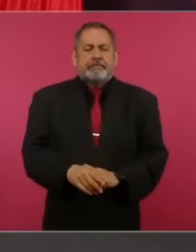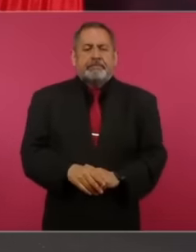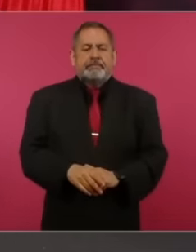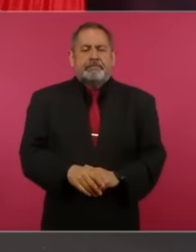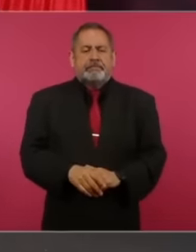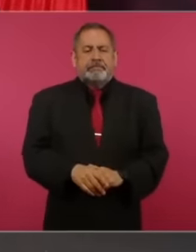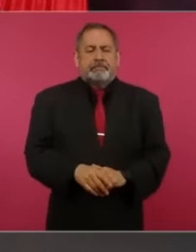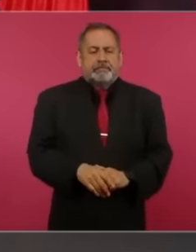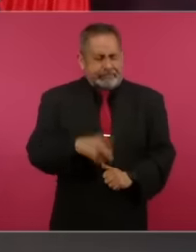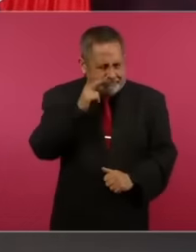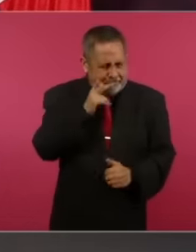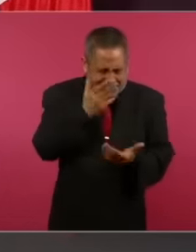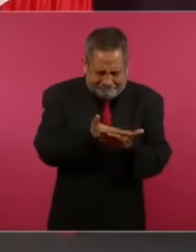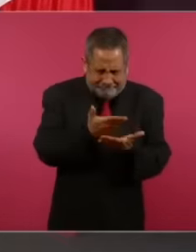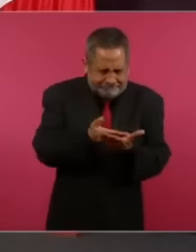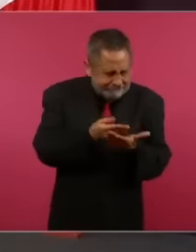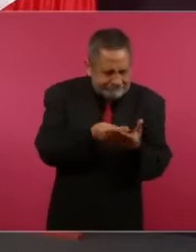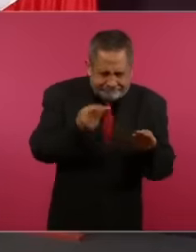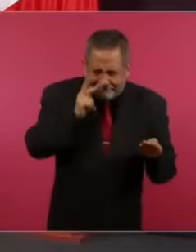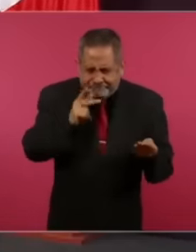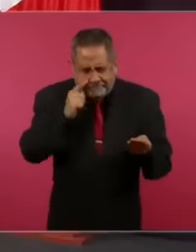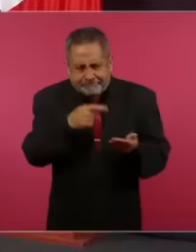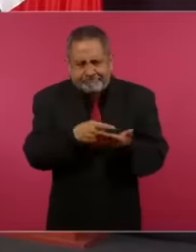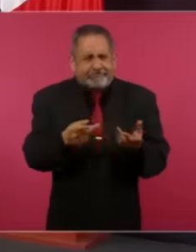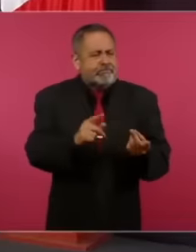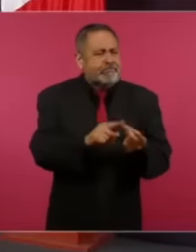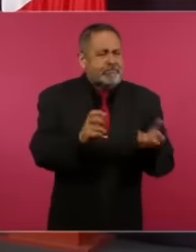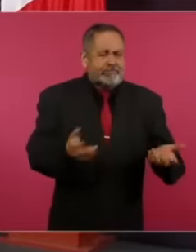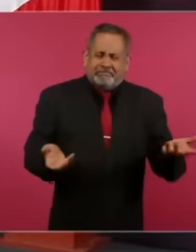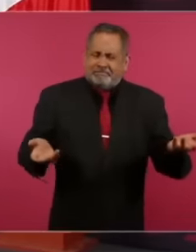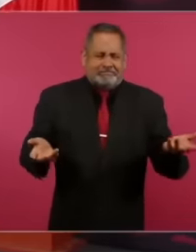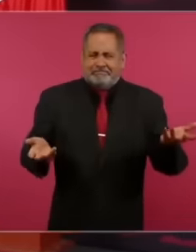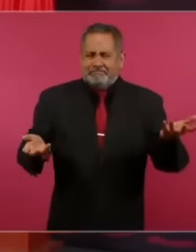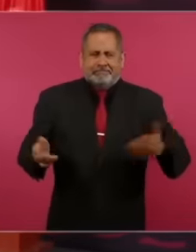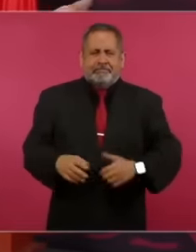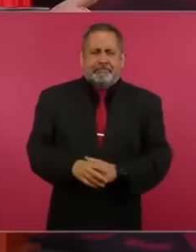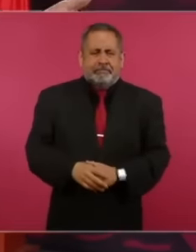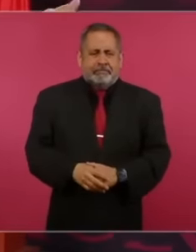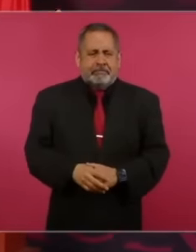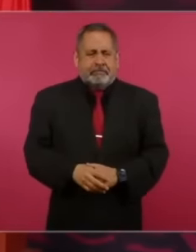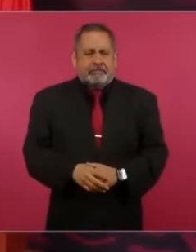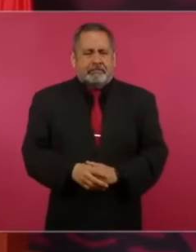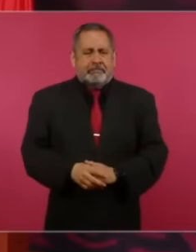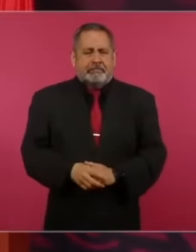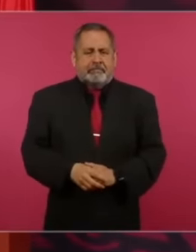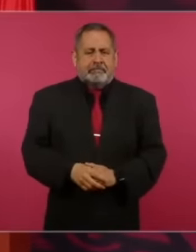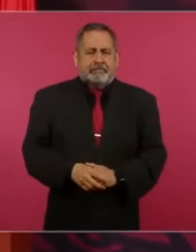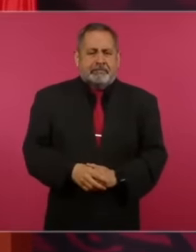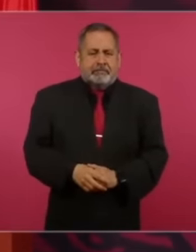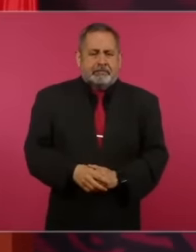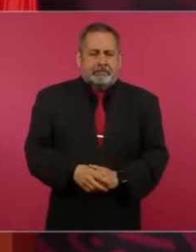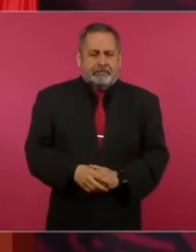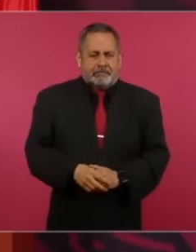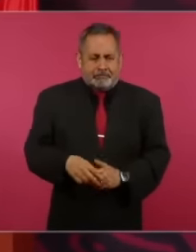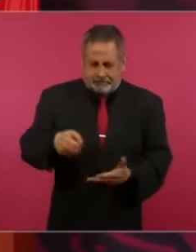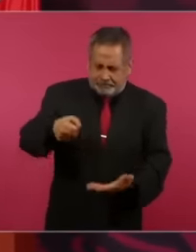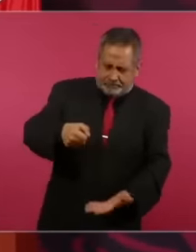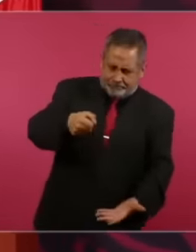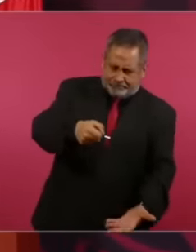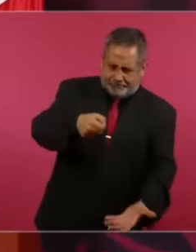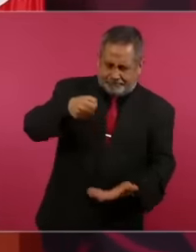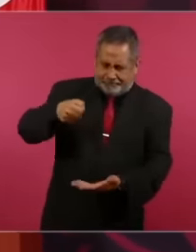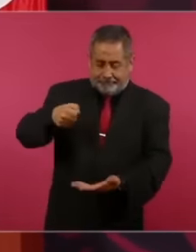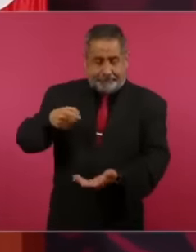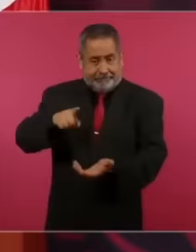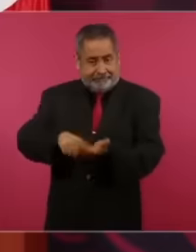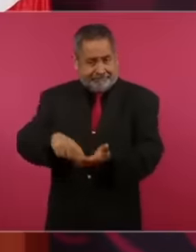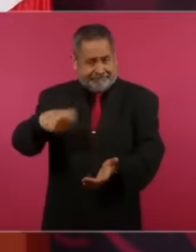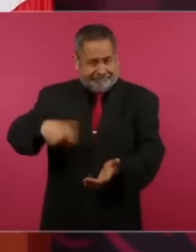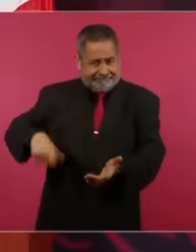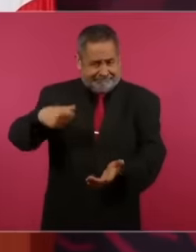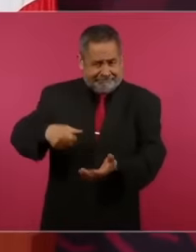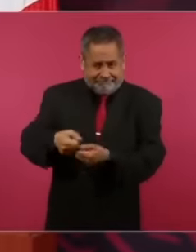what evidence does he have, there is no way they are going to give me a portfolio. suitcase of money and they are not going to